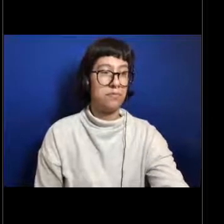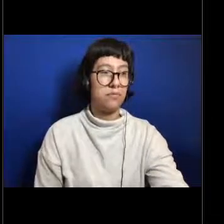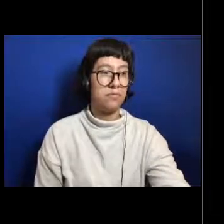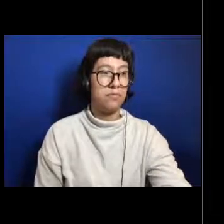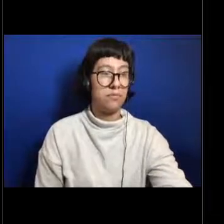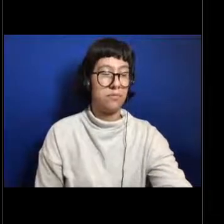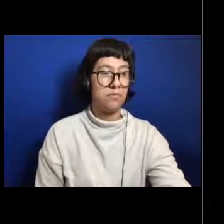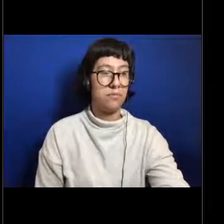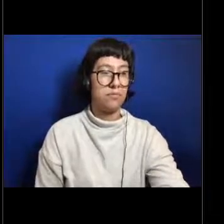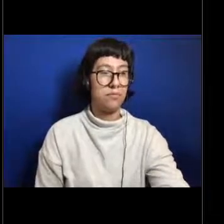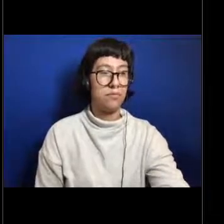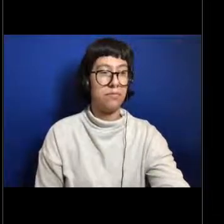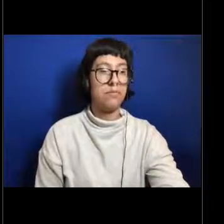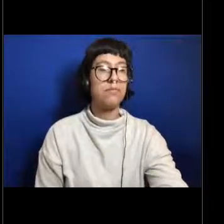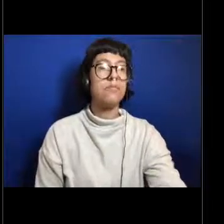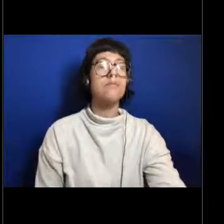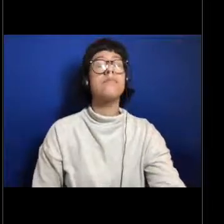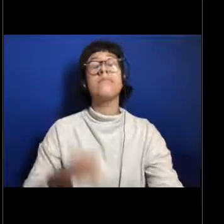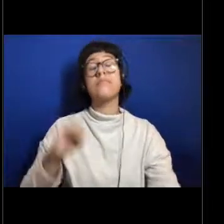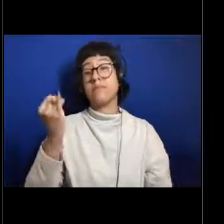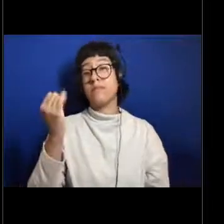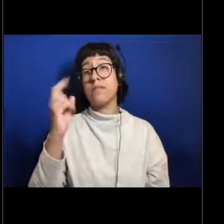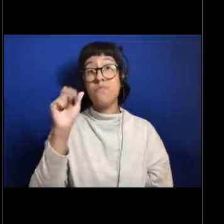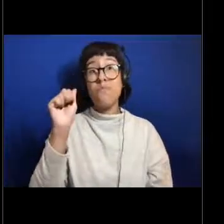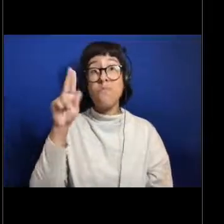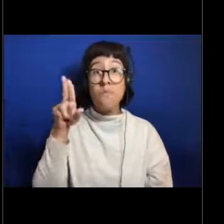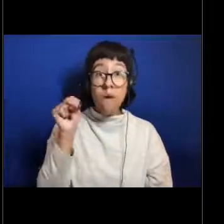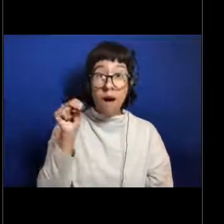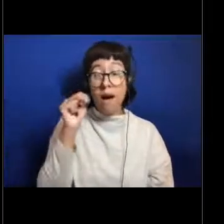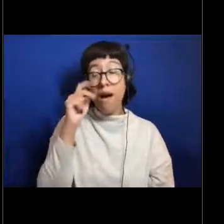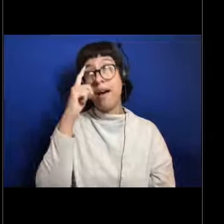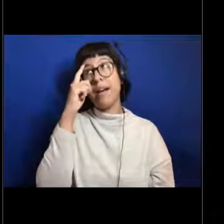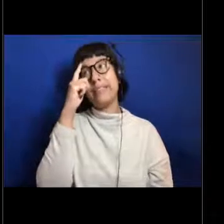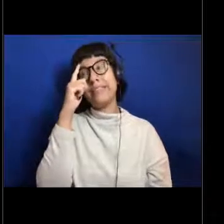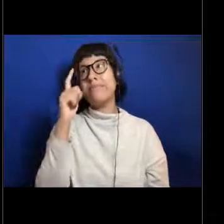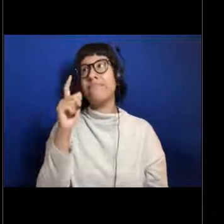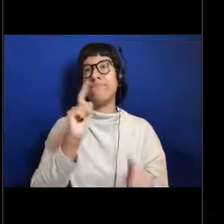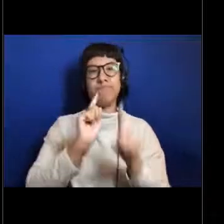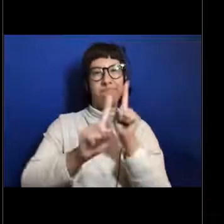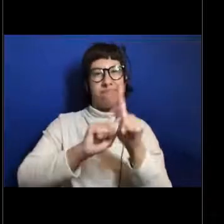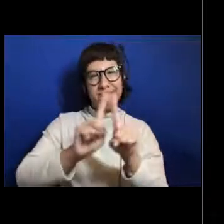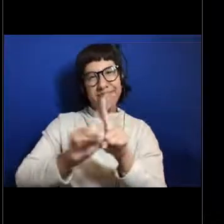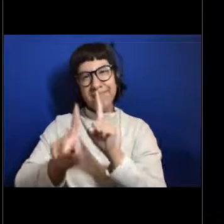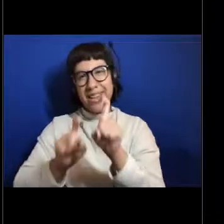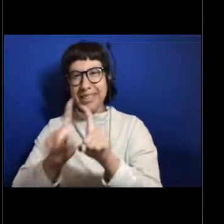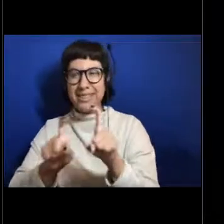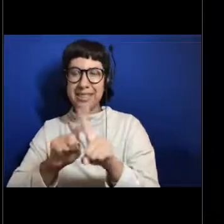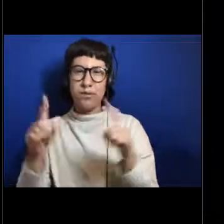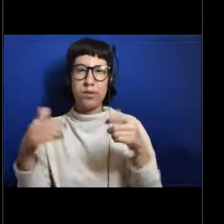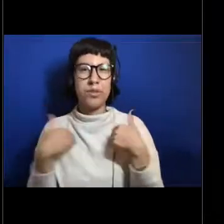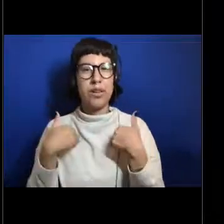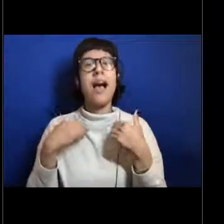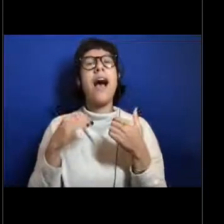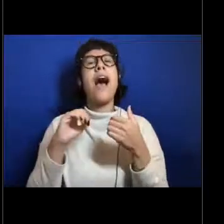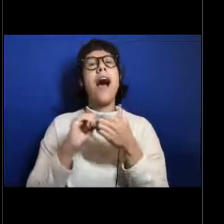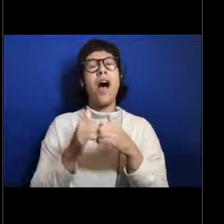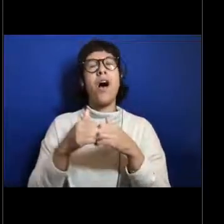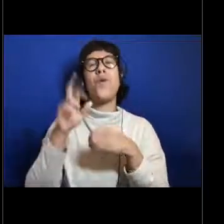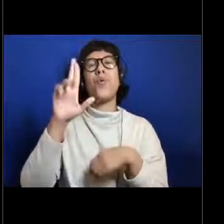Wan's been asking questions, the same question about a couple of different species and that's how do they reproduce or give birth or lay eggs?